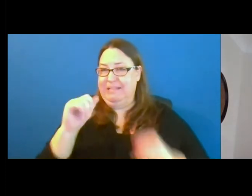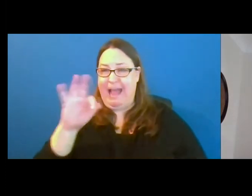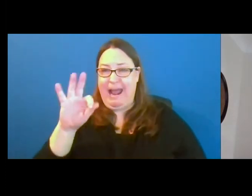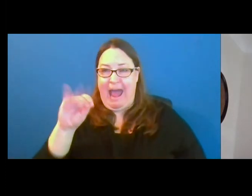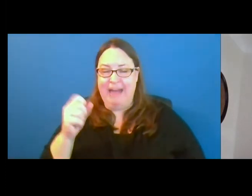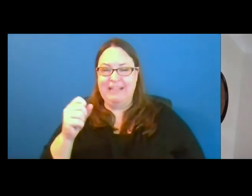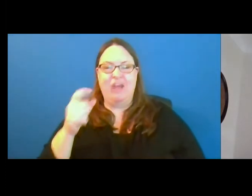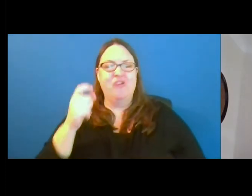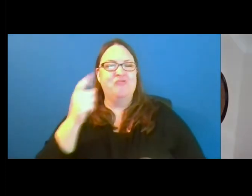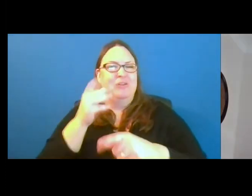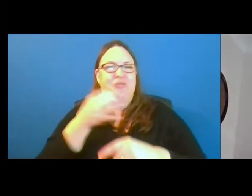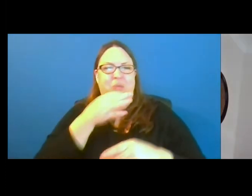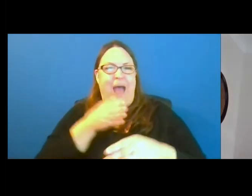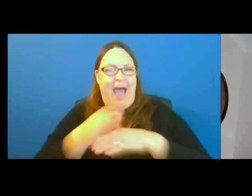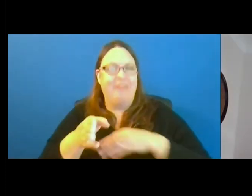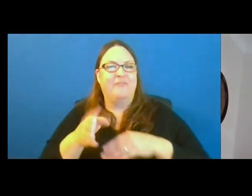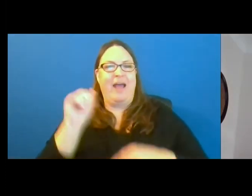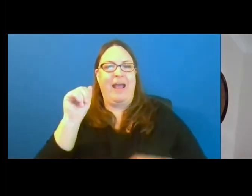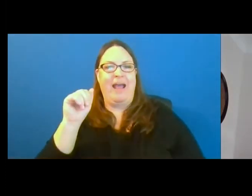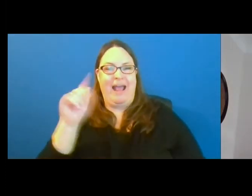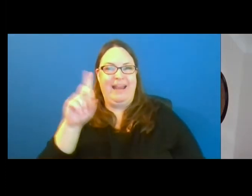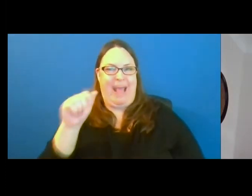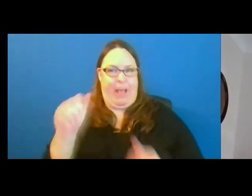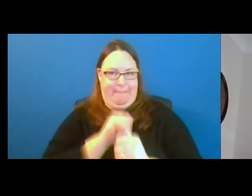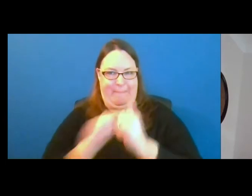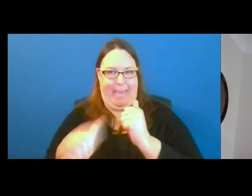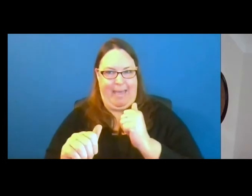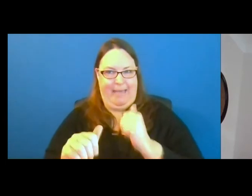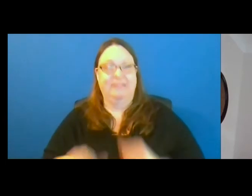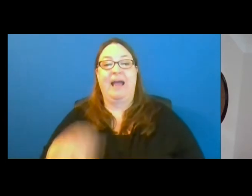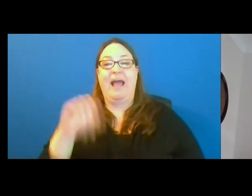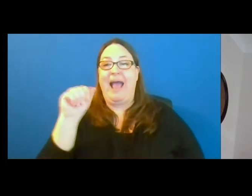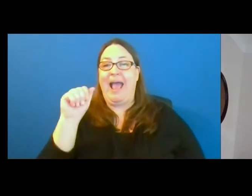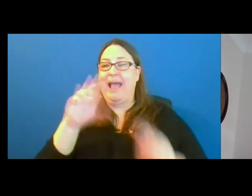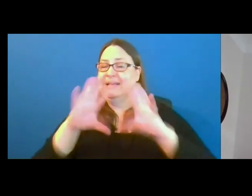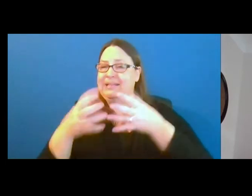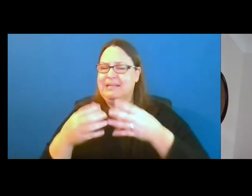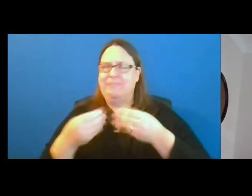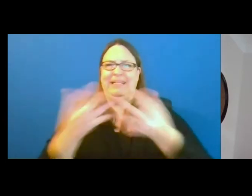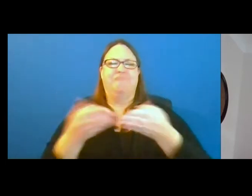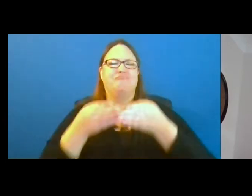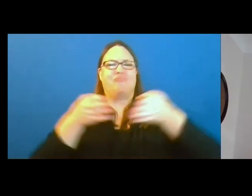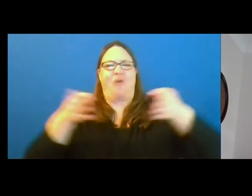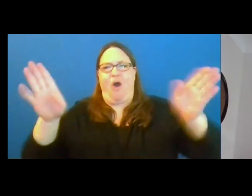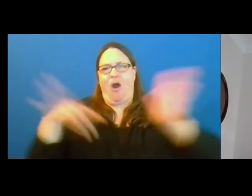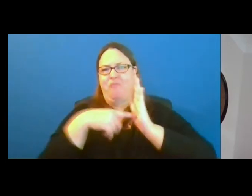Disabilities Act, also known as the ADA. The A-Team provides a broad representation across all divisions within the department.